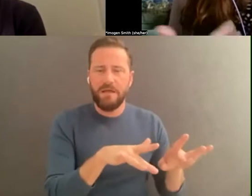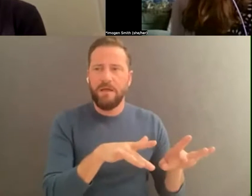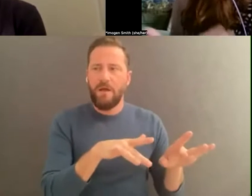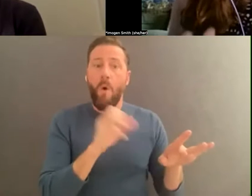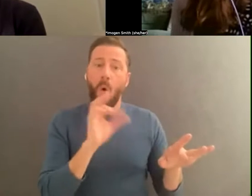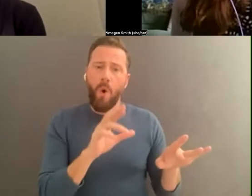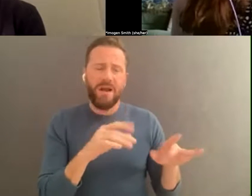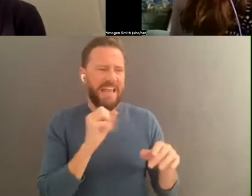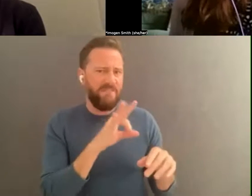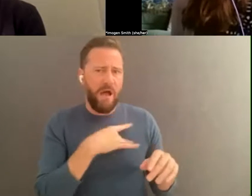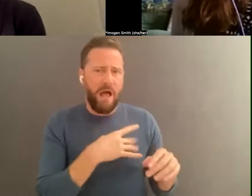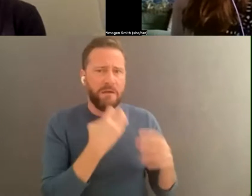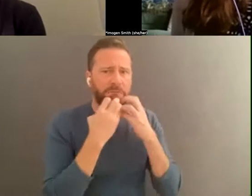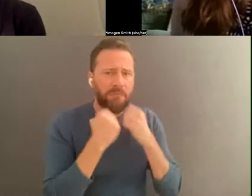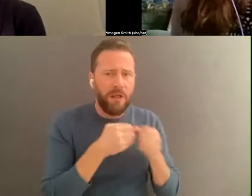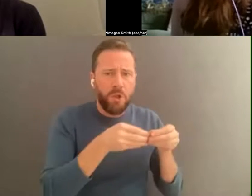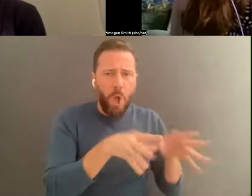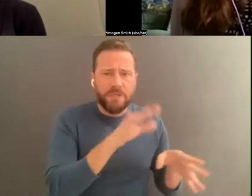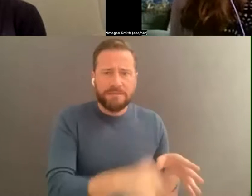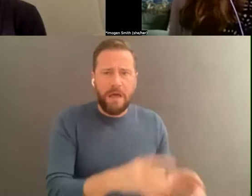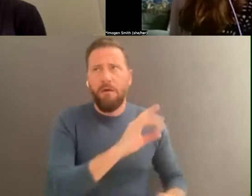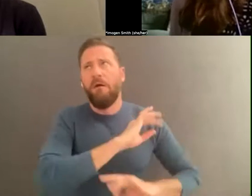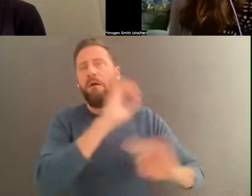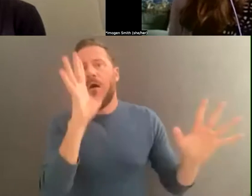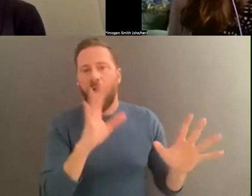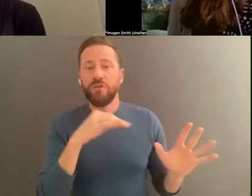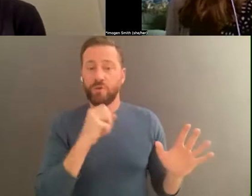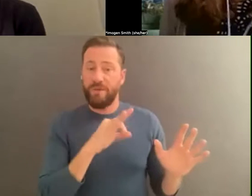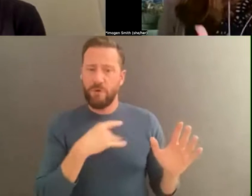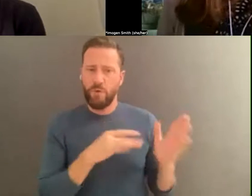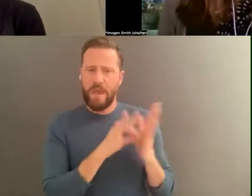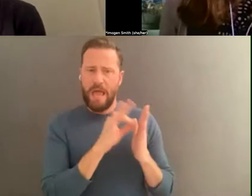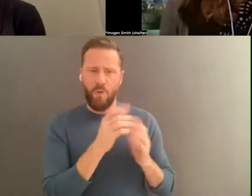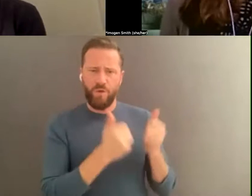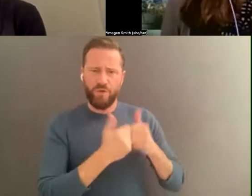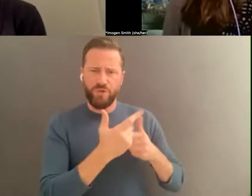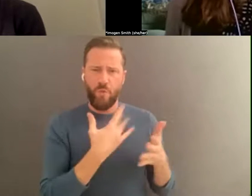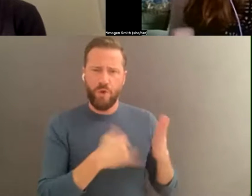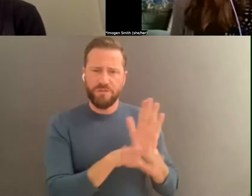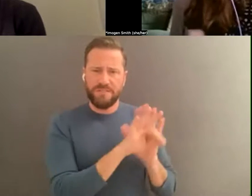And doing that inventory of tapes first will help you make good decisions; it will help you identify